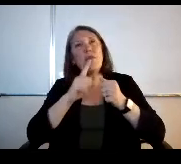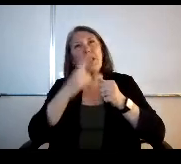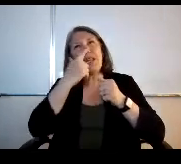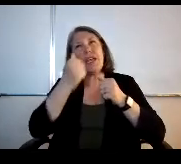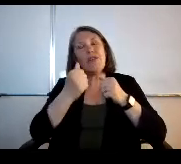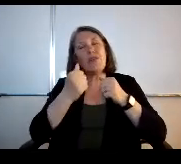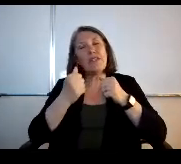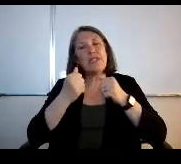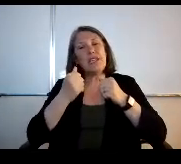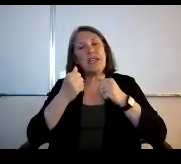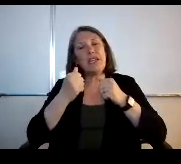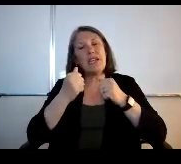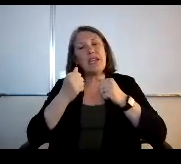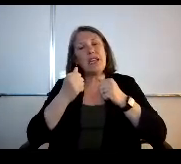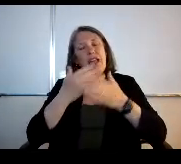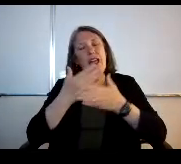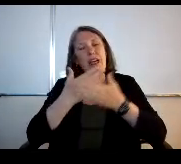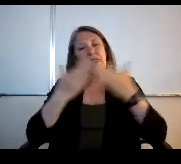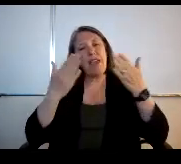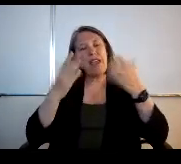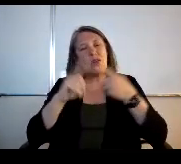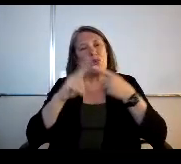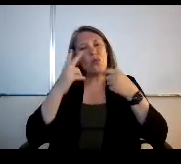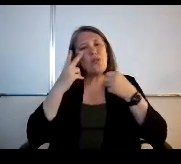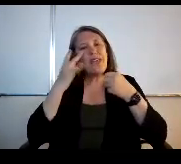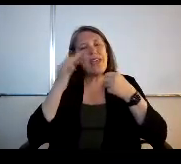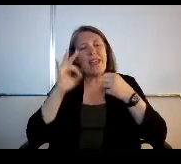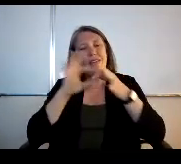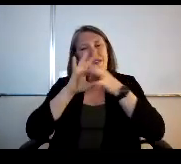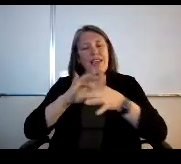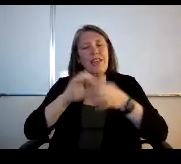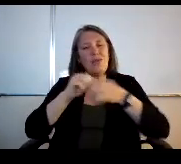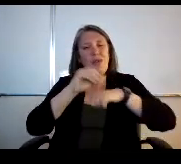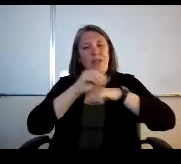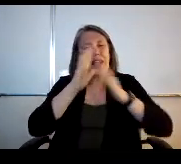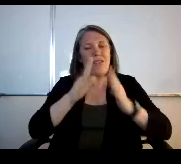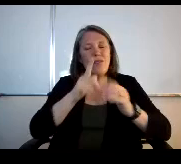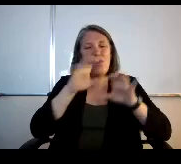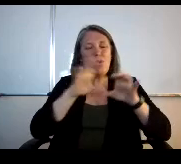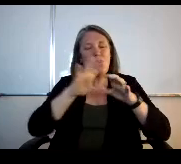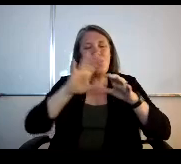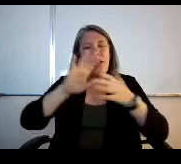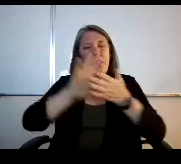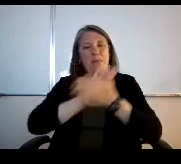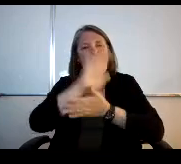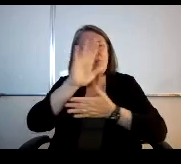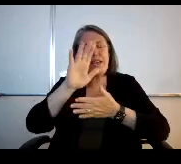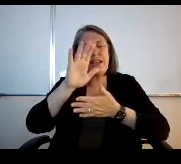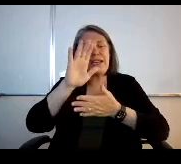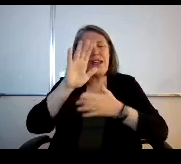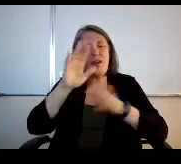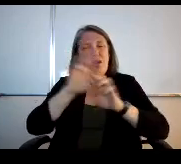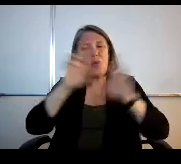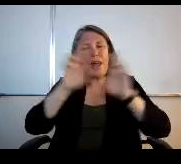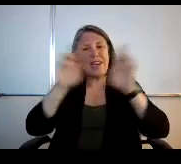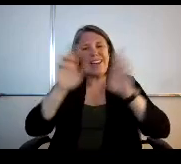thing with whether it be linkage with the counselors that are doing the postsecondary, you know, readiness, or whatever,